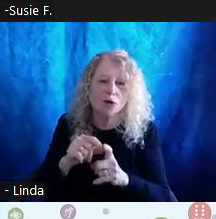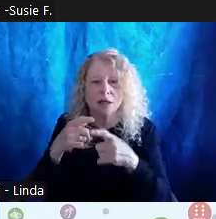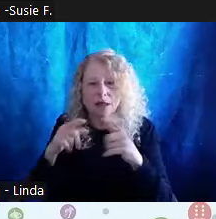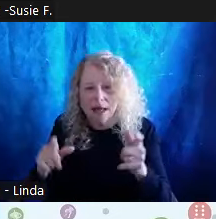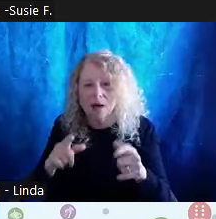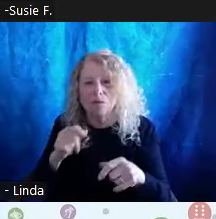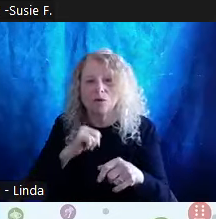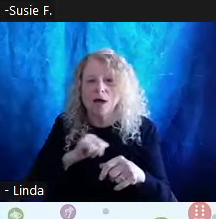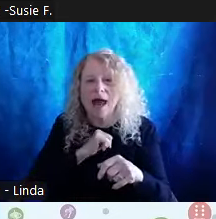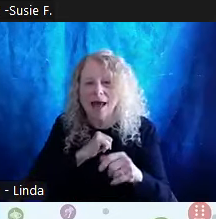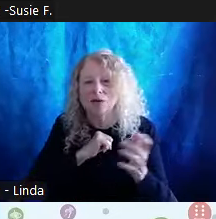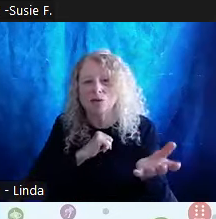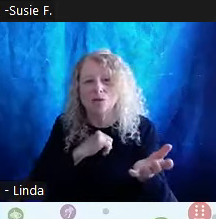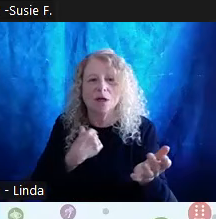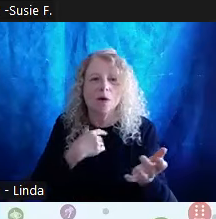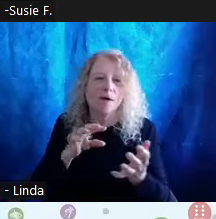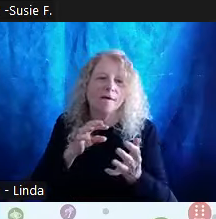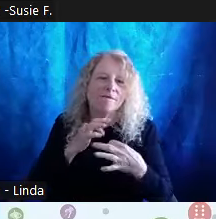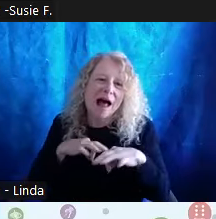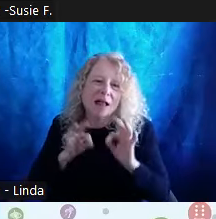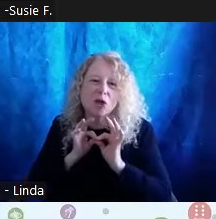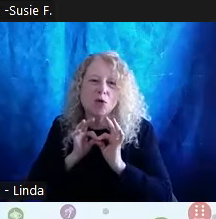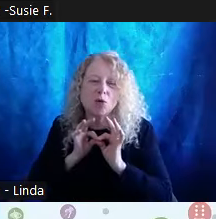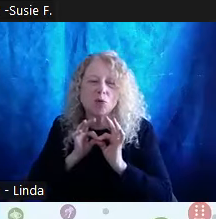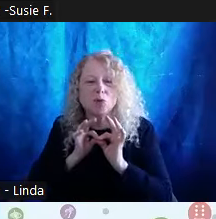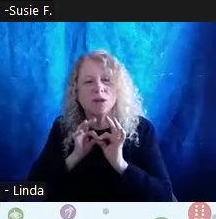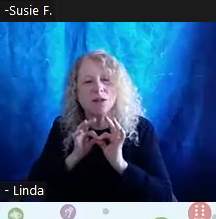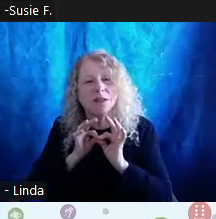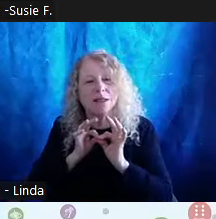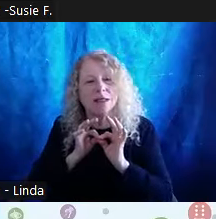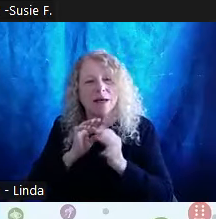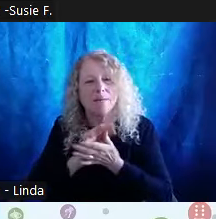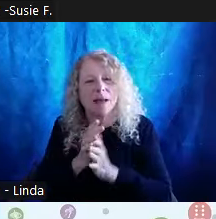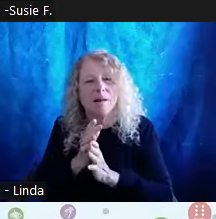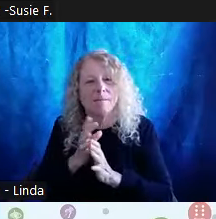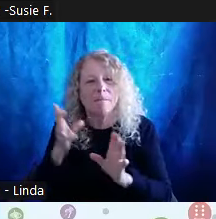our values potentially get baked into the things that we're doing that then